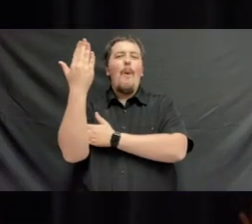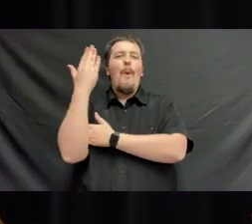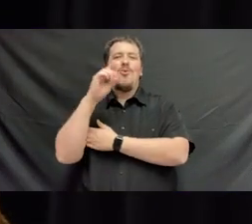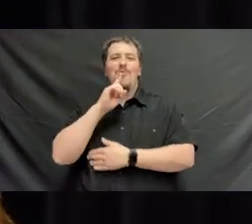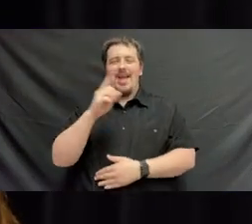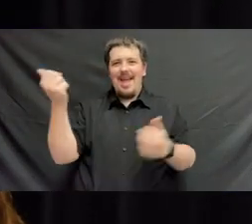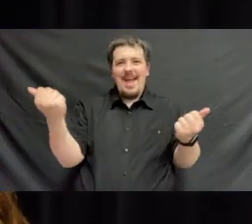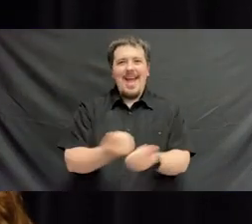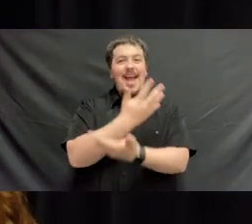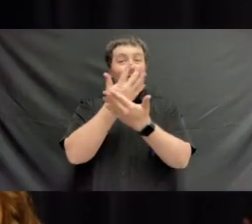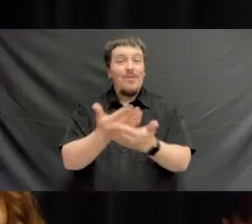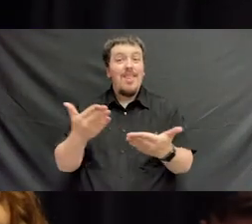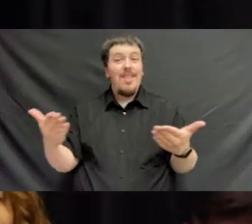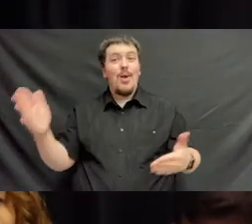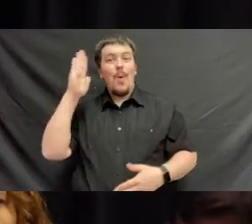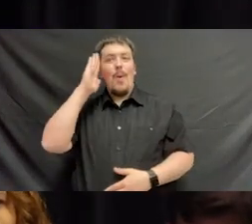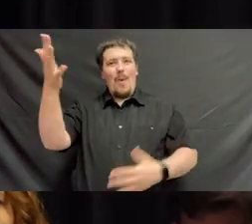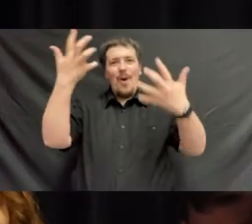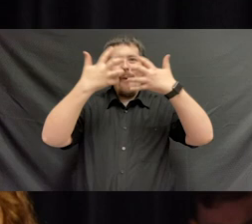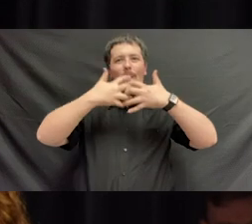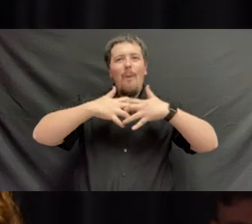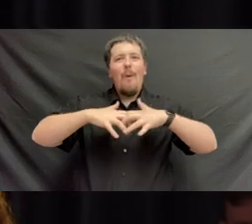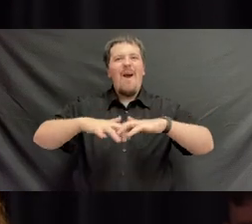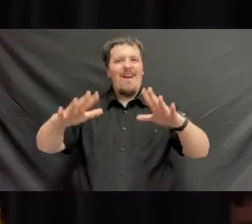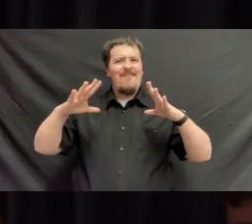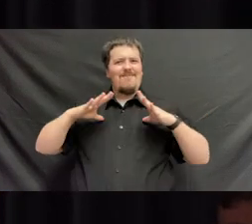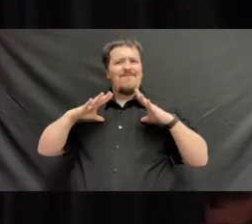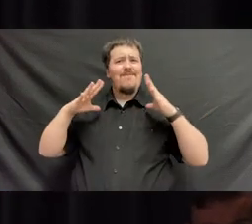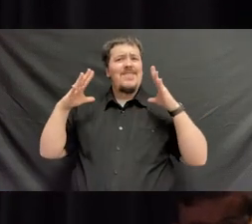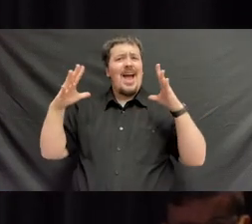Everything's gonna work out fine